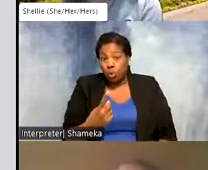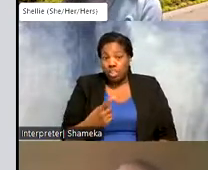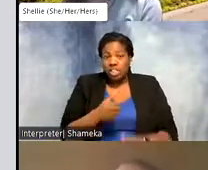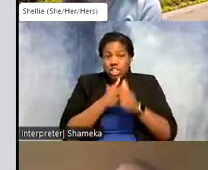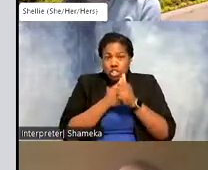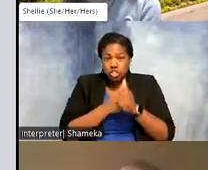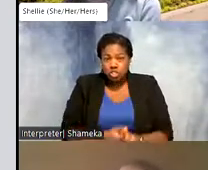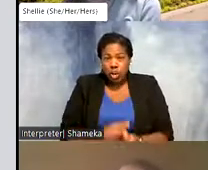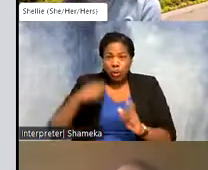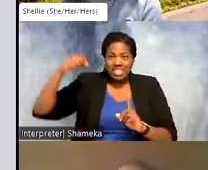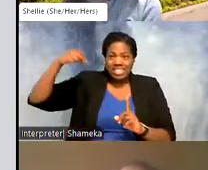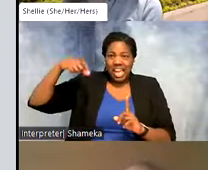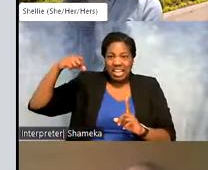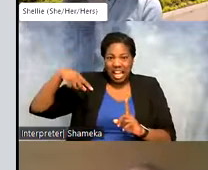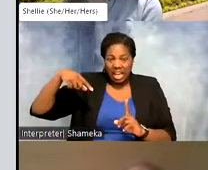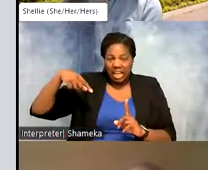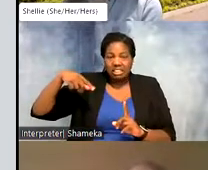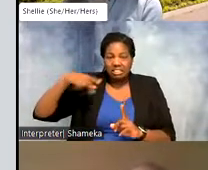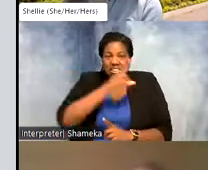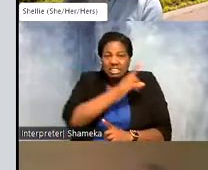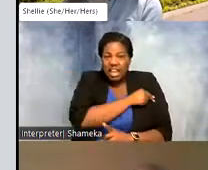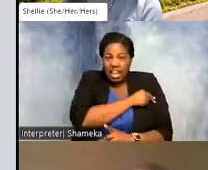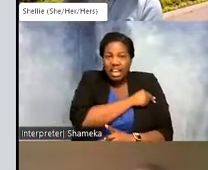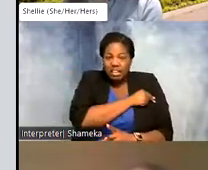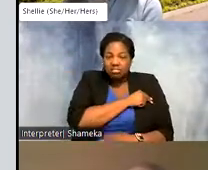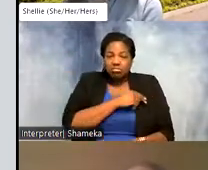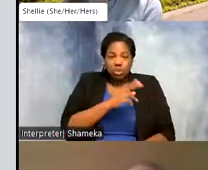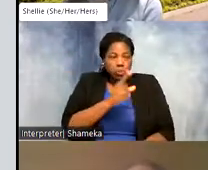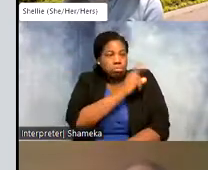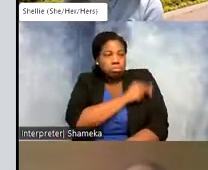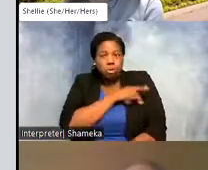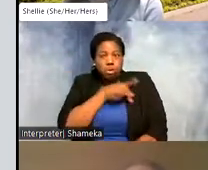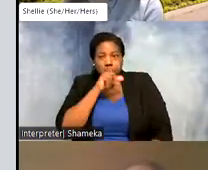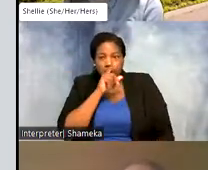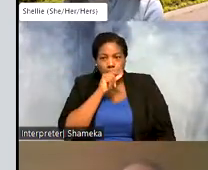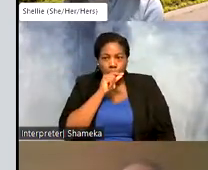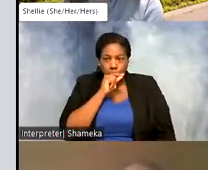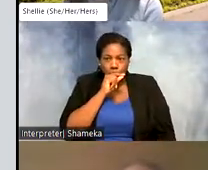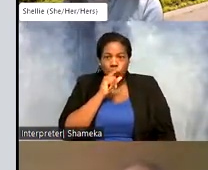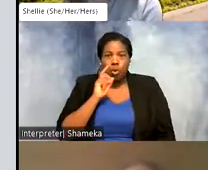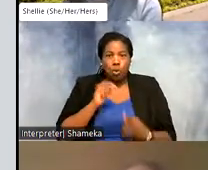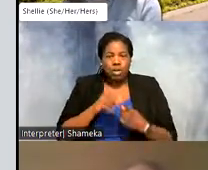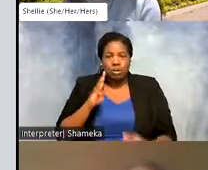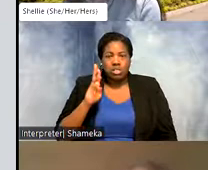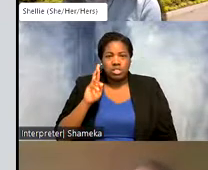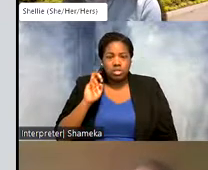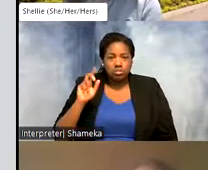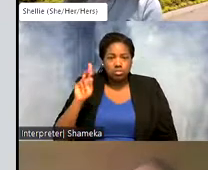satellite tag. So this satellite tag was put on a bird in breeding in Alaska by Autumn-Lynn Harrison at